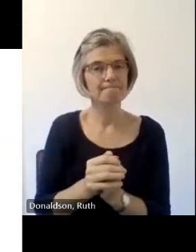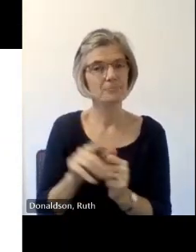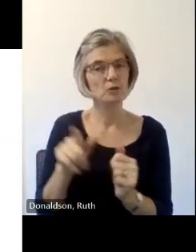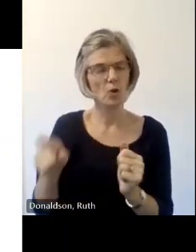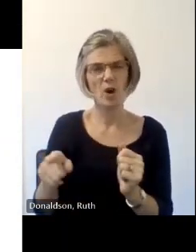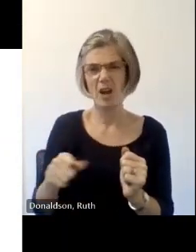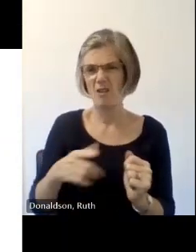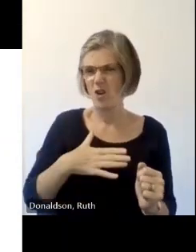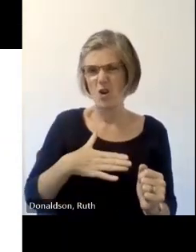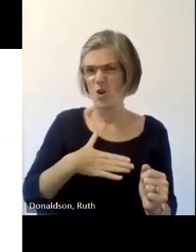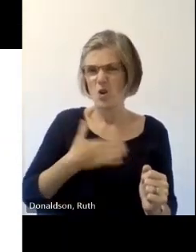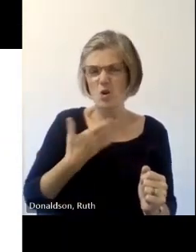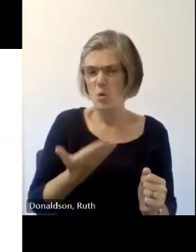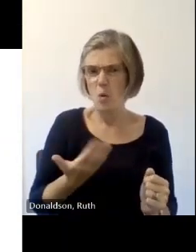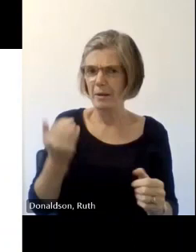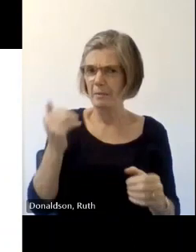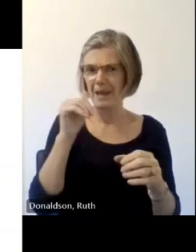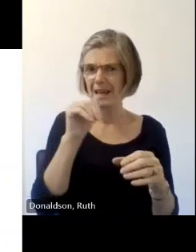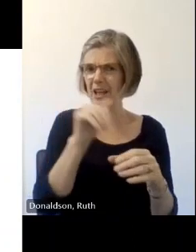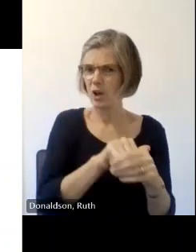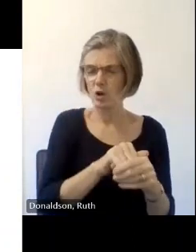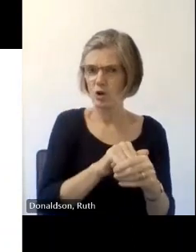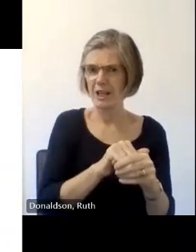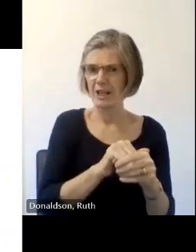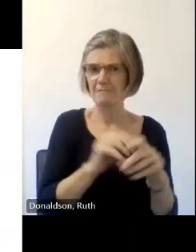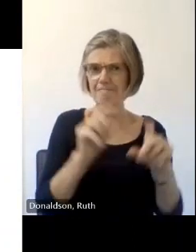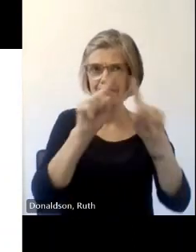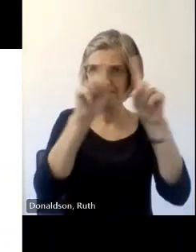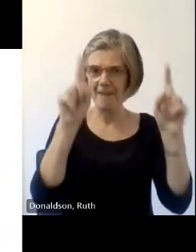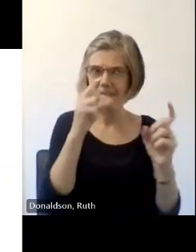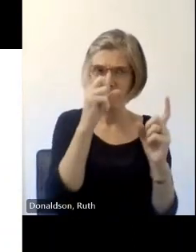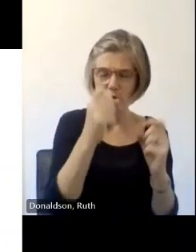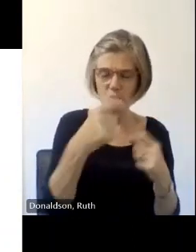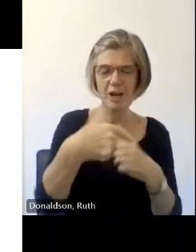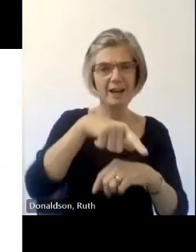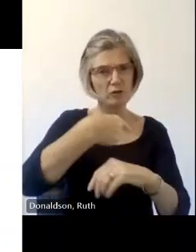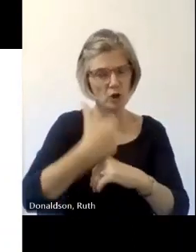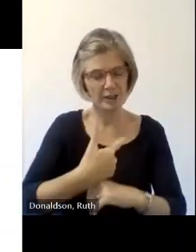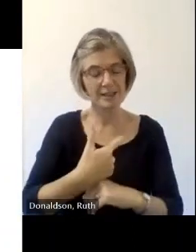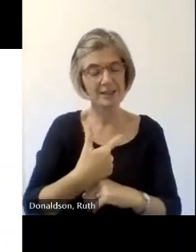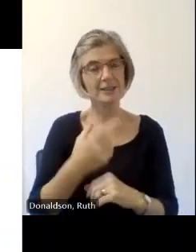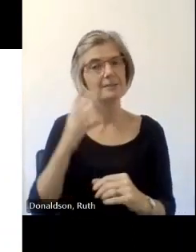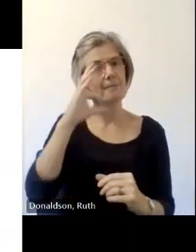feature any of those please just um let yourself be known to Santi and and he will be conscious of